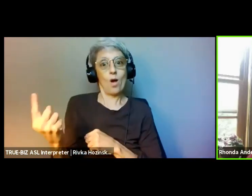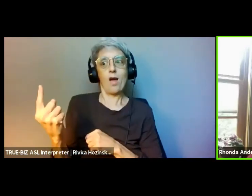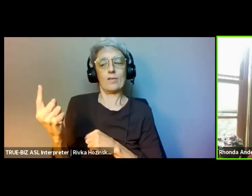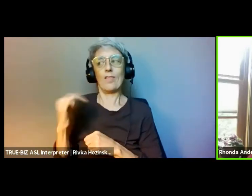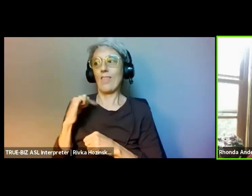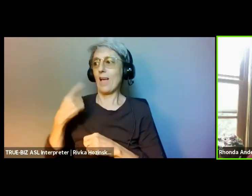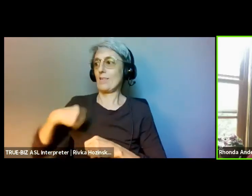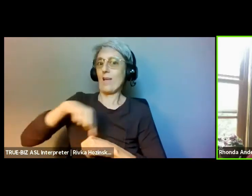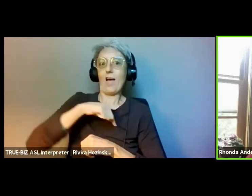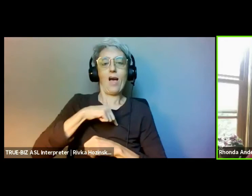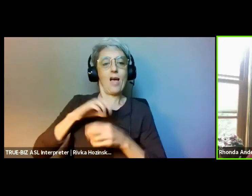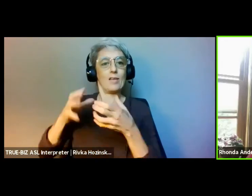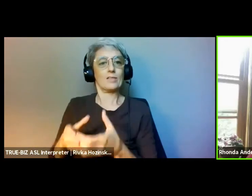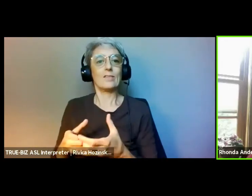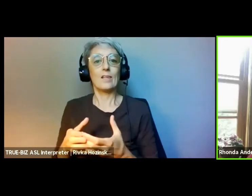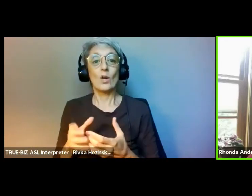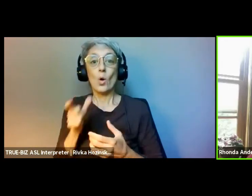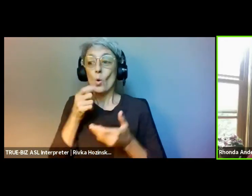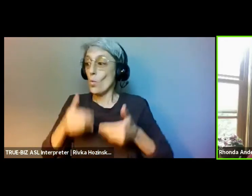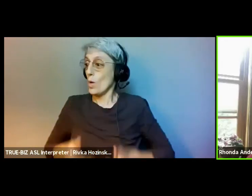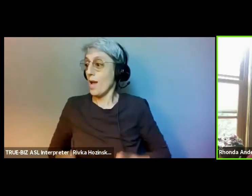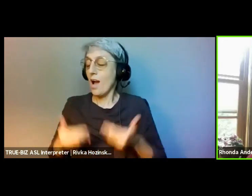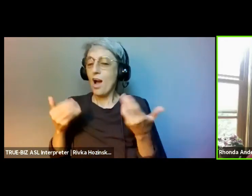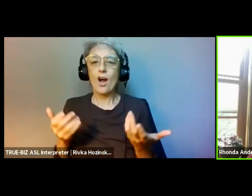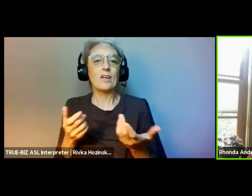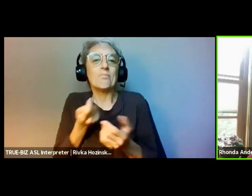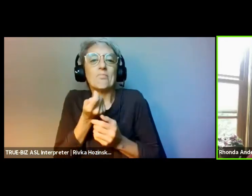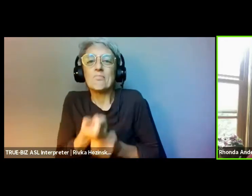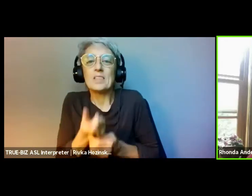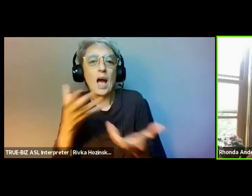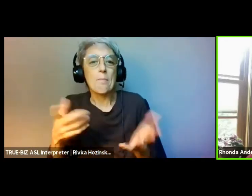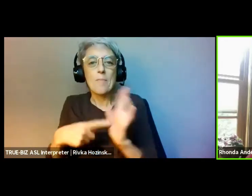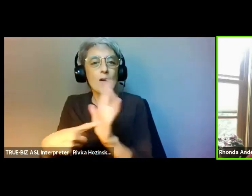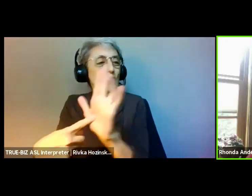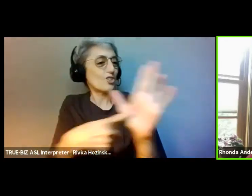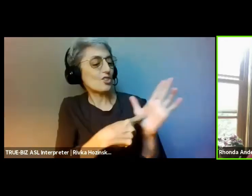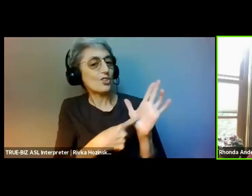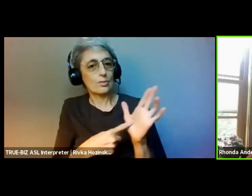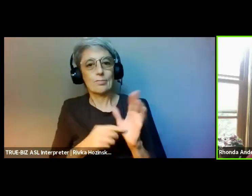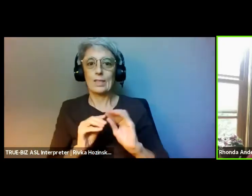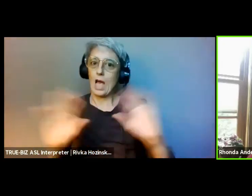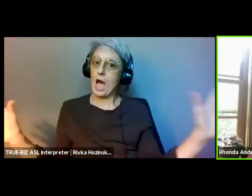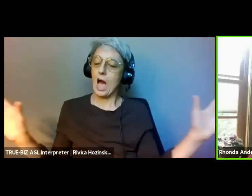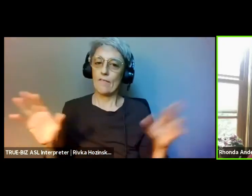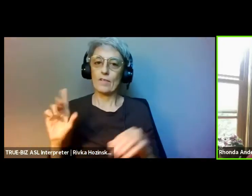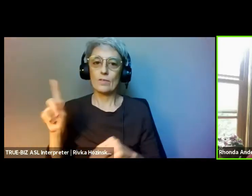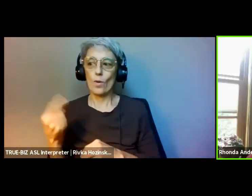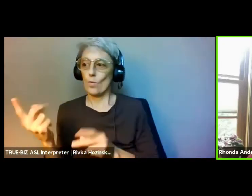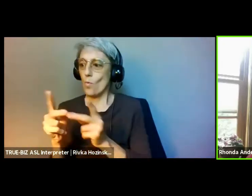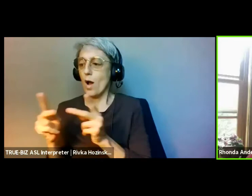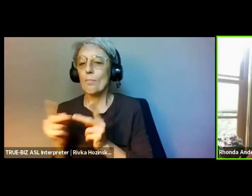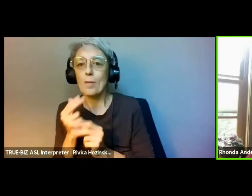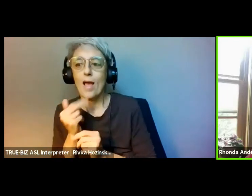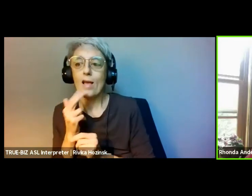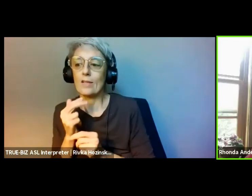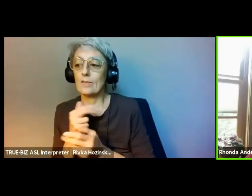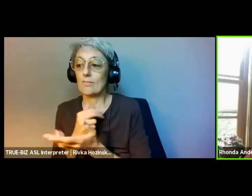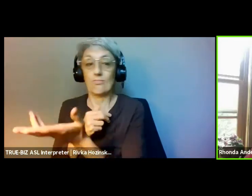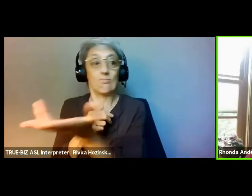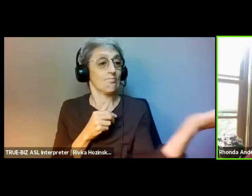to hospice this economy while building the one on the right, which privileges people and planet thriving by being in deep relationships with each other